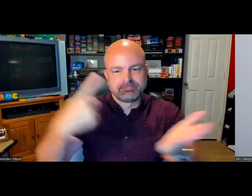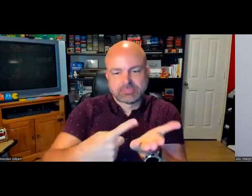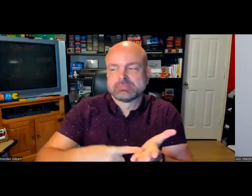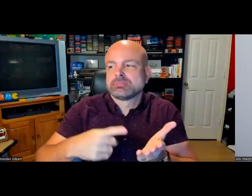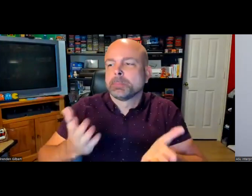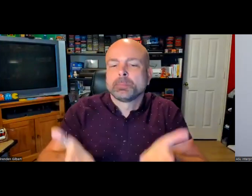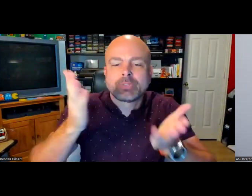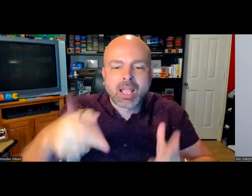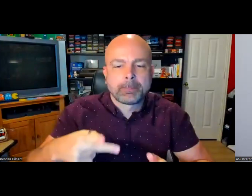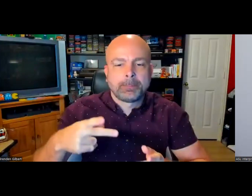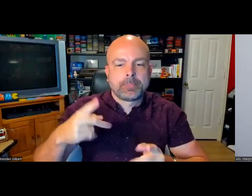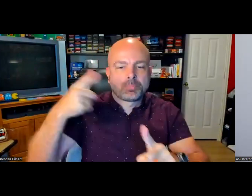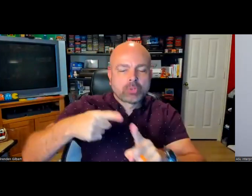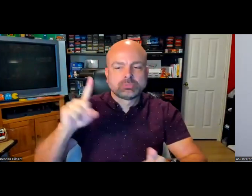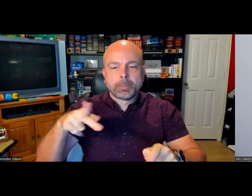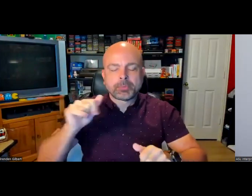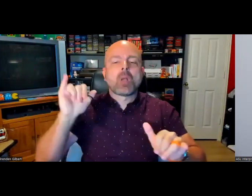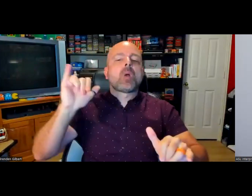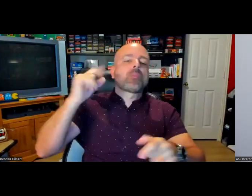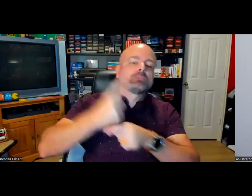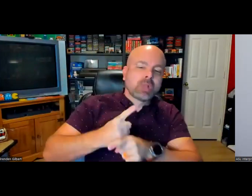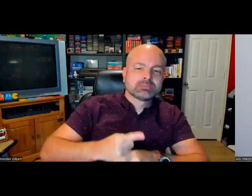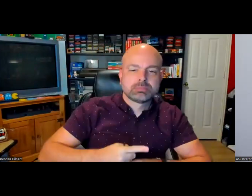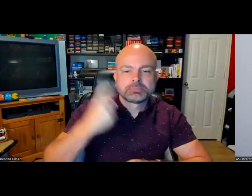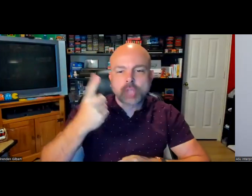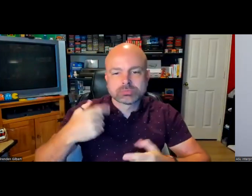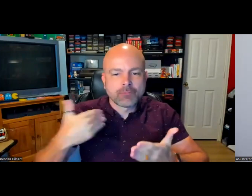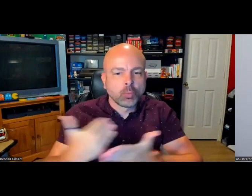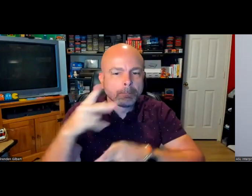space that have been captioned or accessible, so I'm trying to